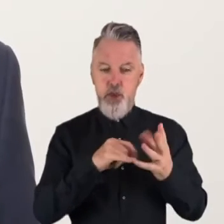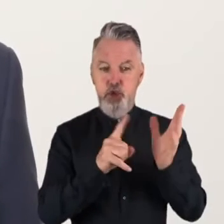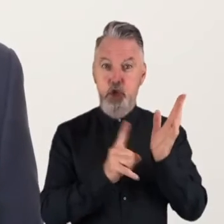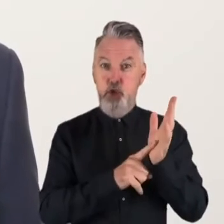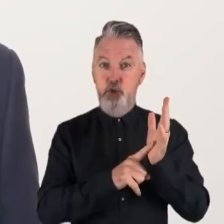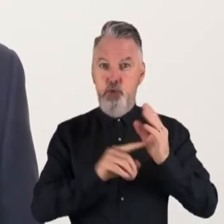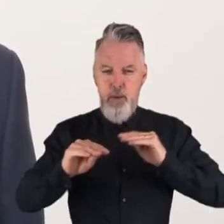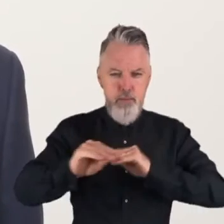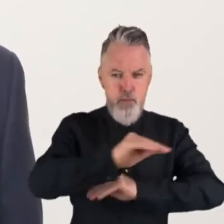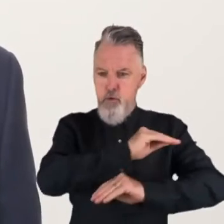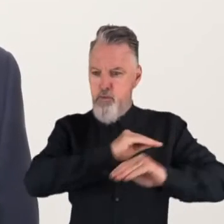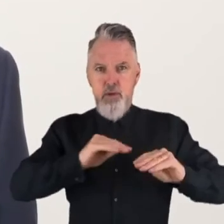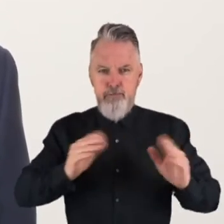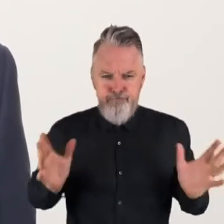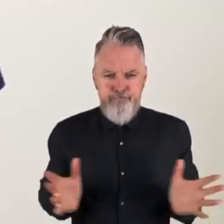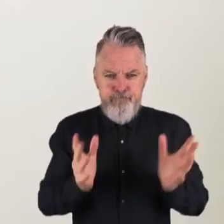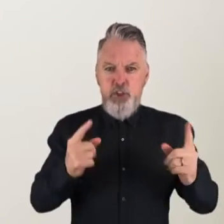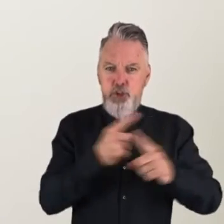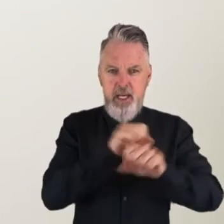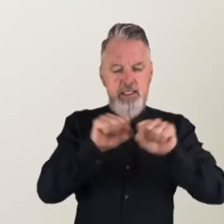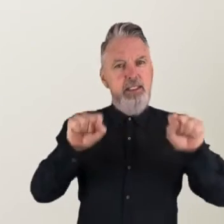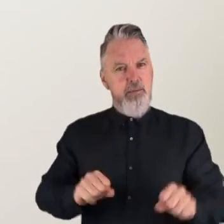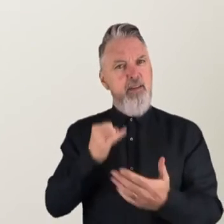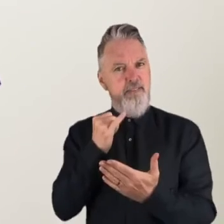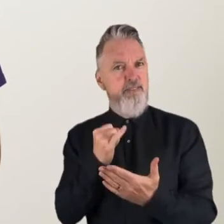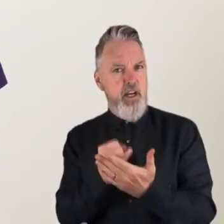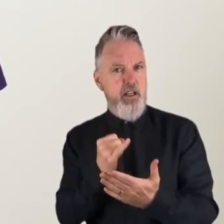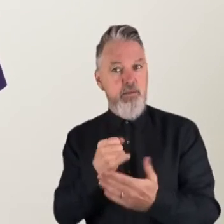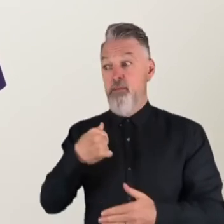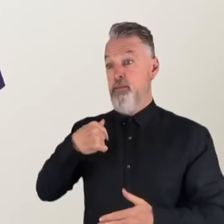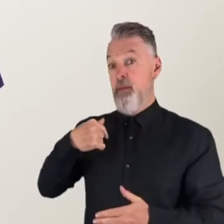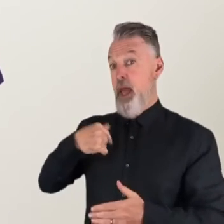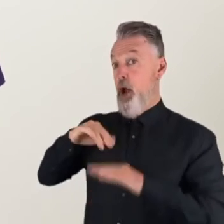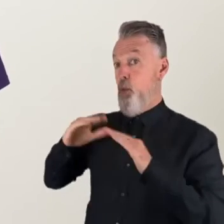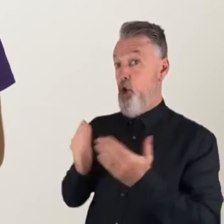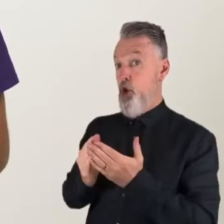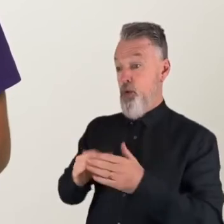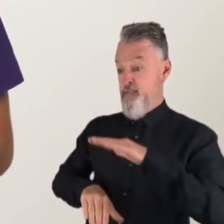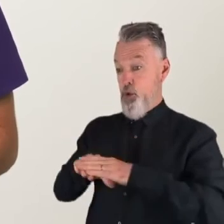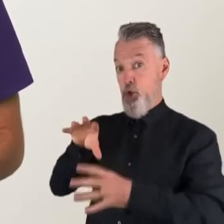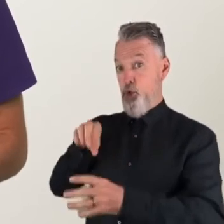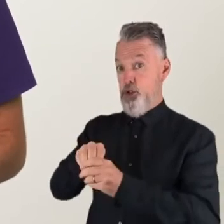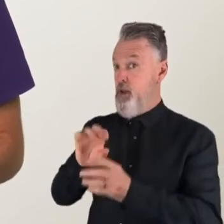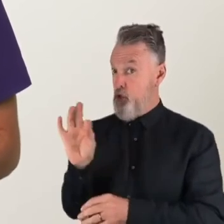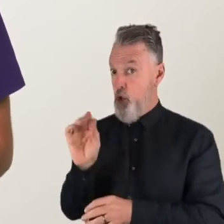to shift behavioural and systemic failures. We don’t have a fully inclusive world yet. But these startups are creating a world